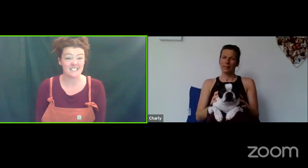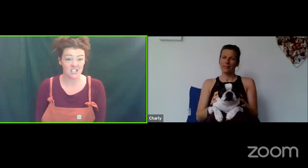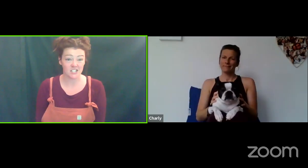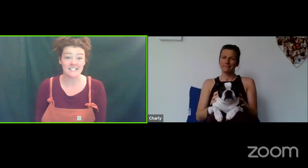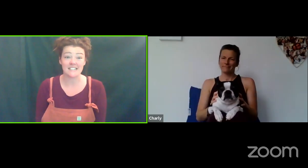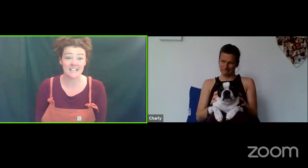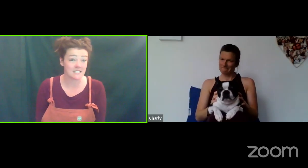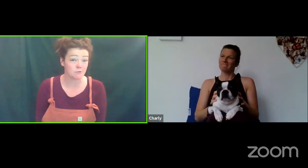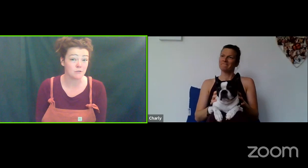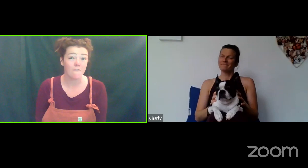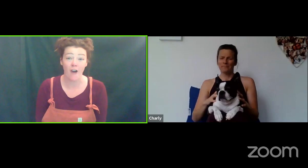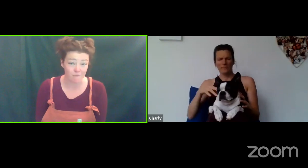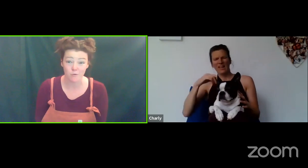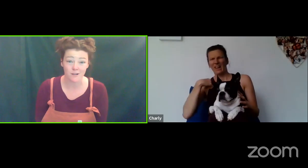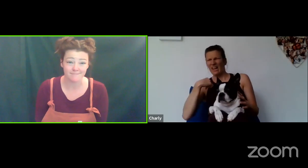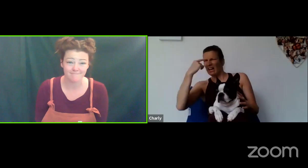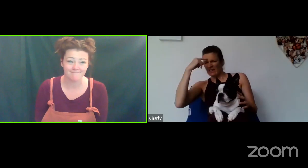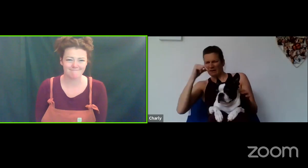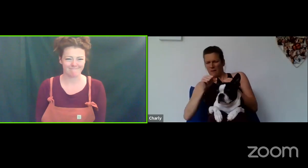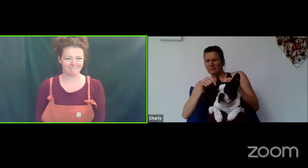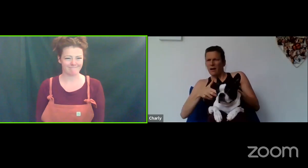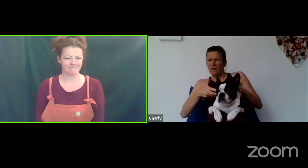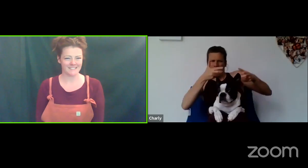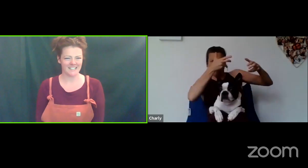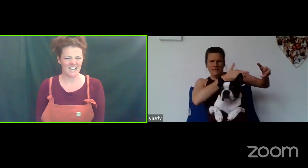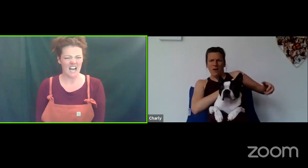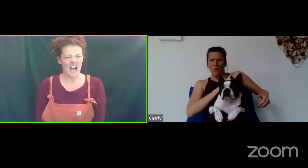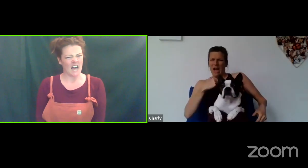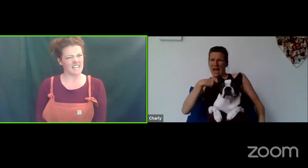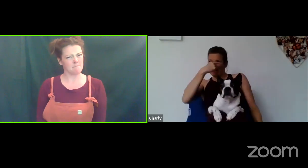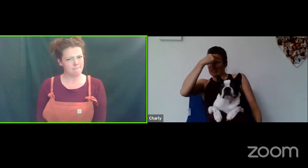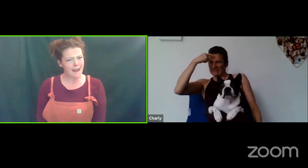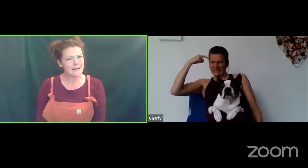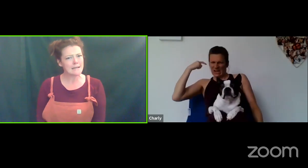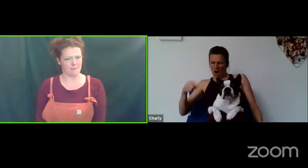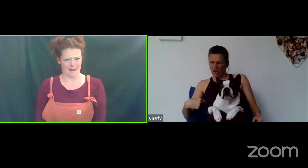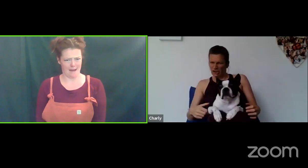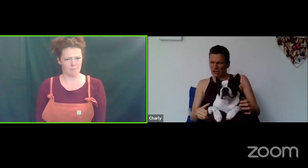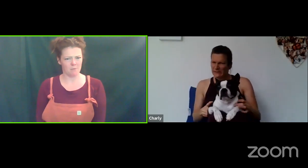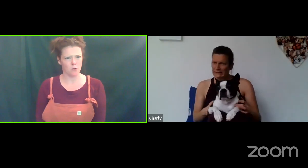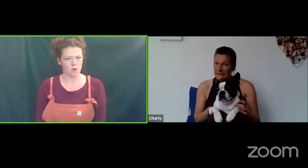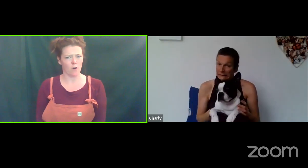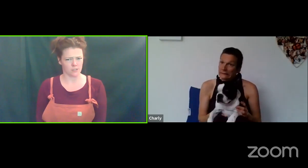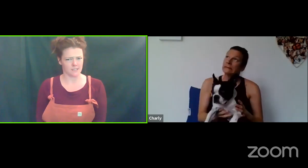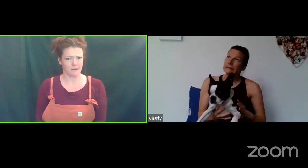session is accessible for everyone. I think maybe I'm gonna move Oscar because